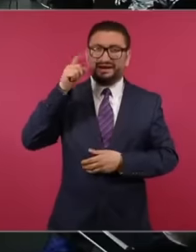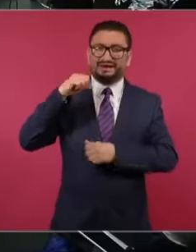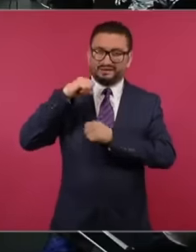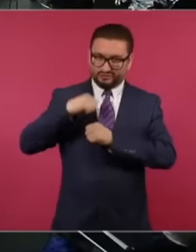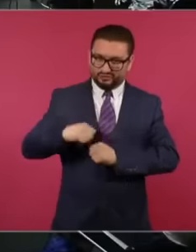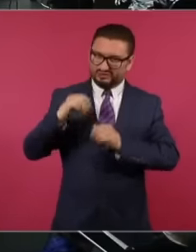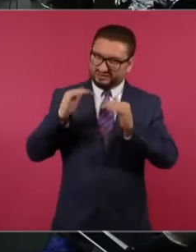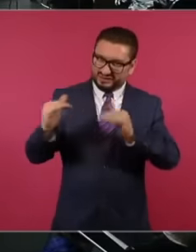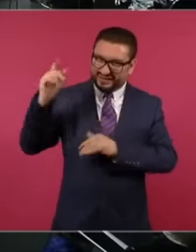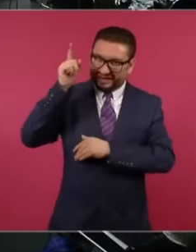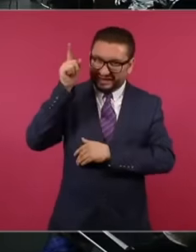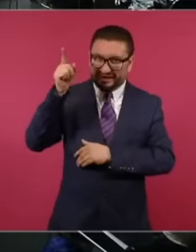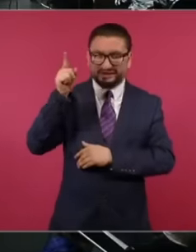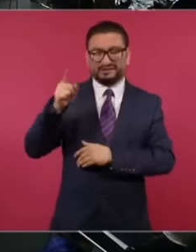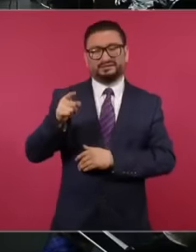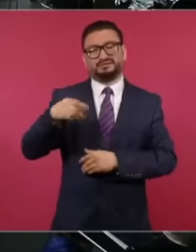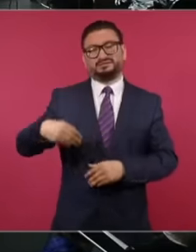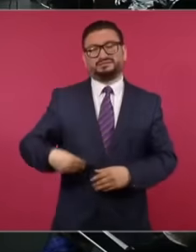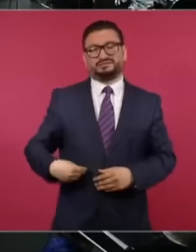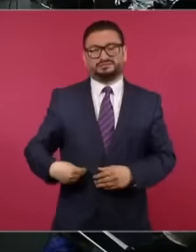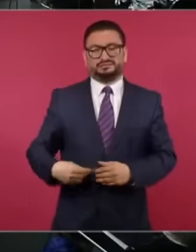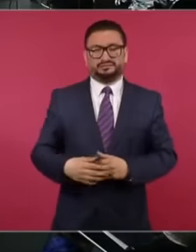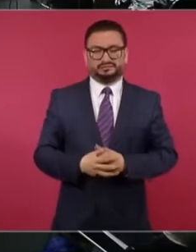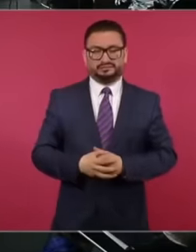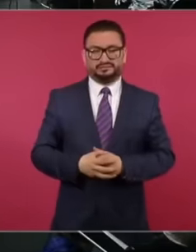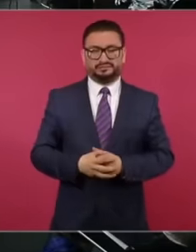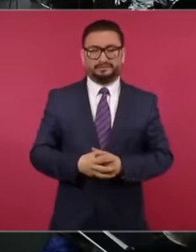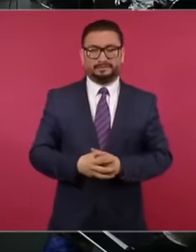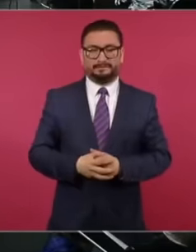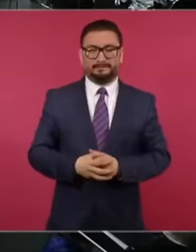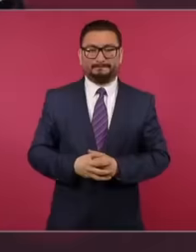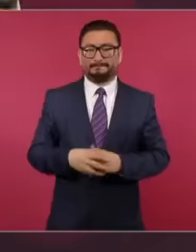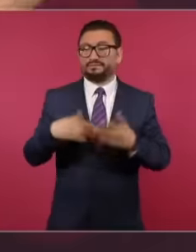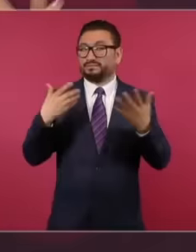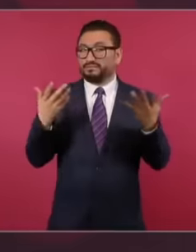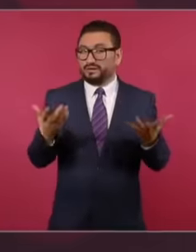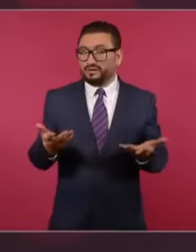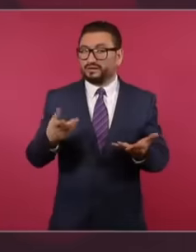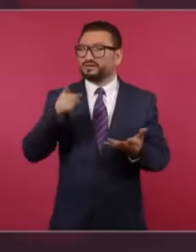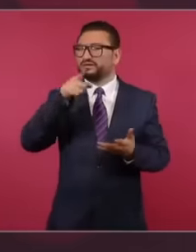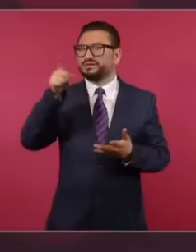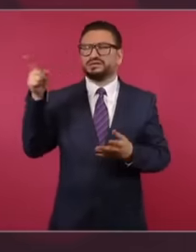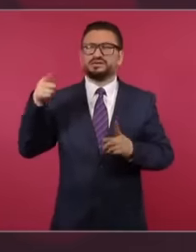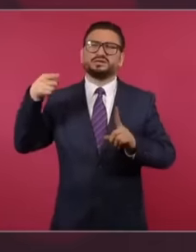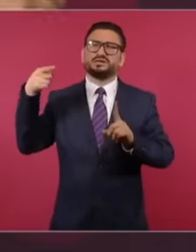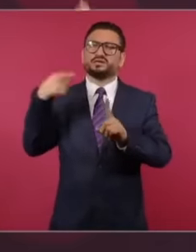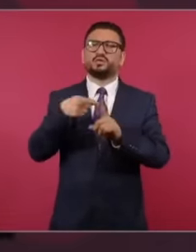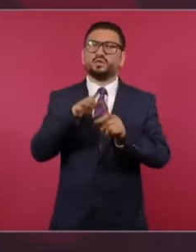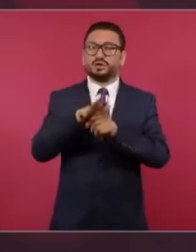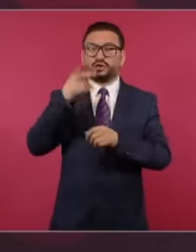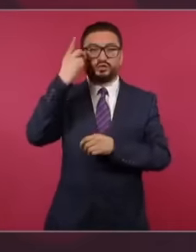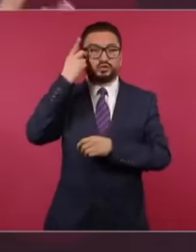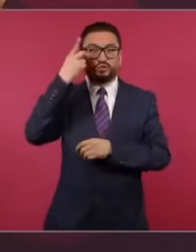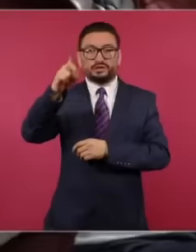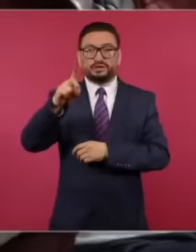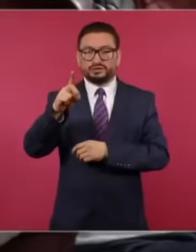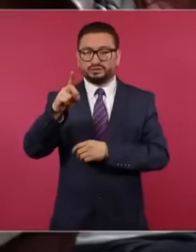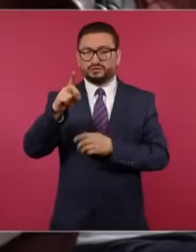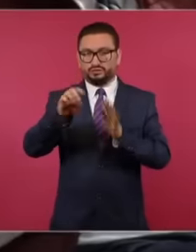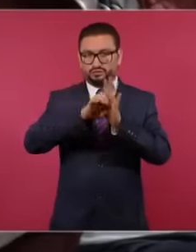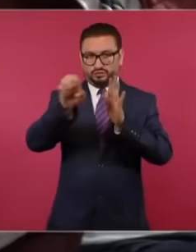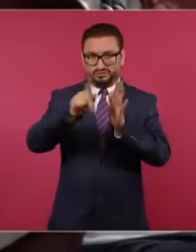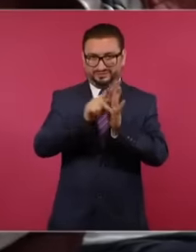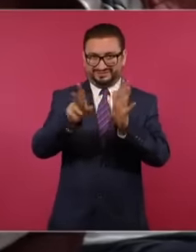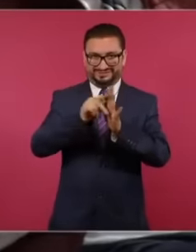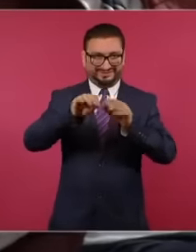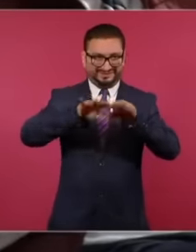eh, what is the owner looking for? from one of these outlets